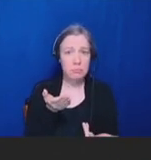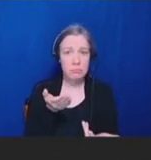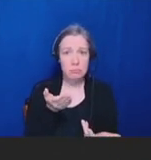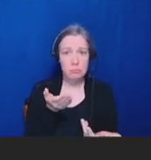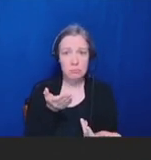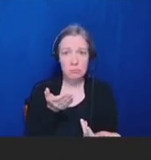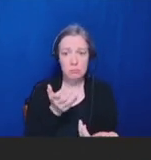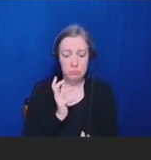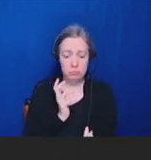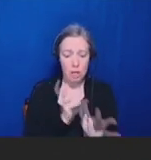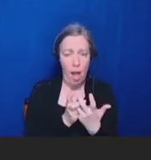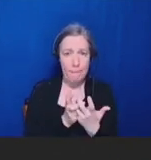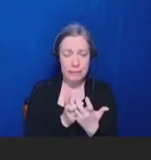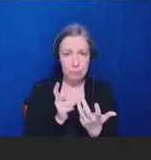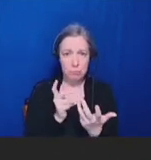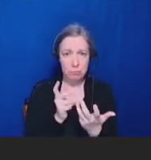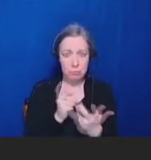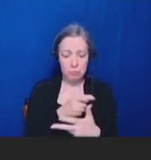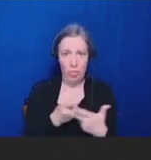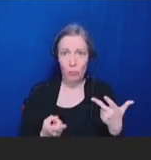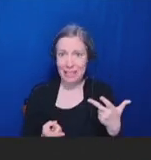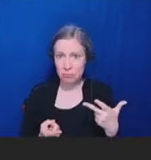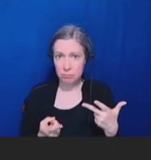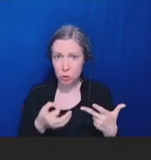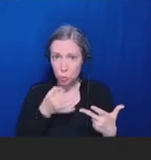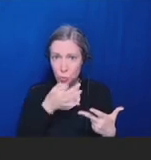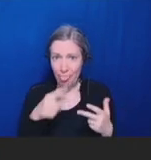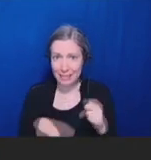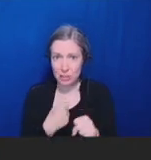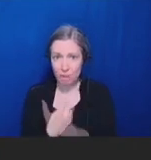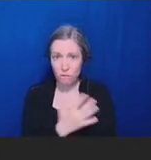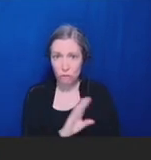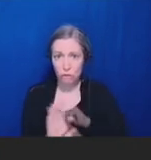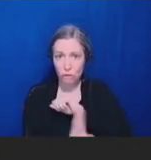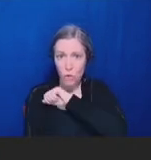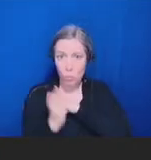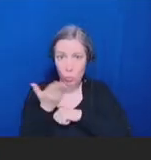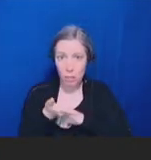three vaccines in the fall? >> Anne Hause: So, our focus is going to be